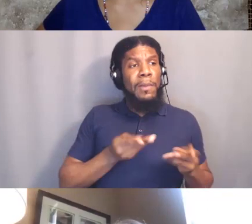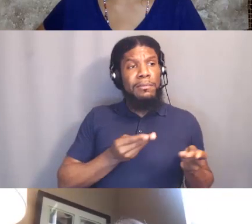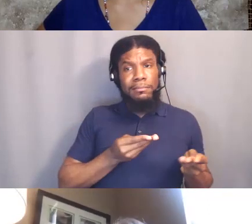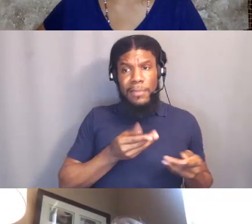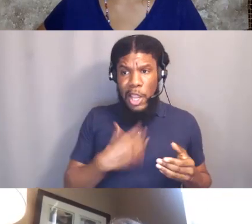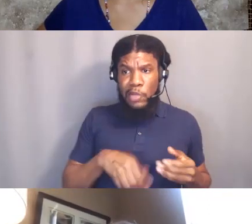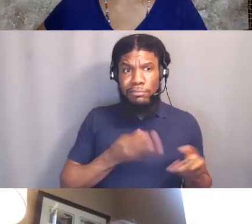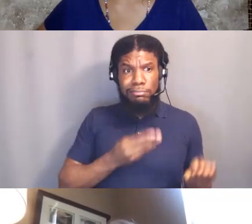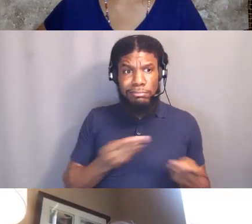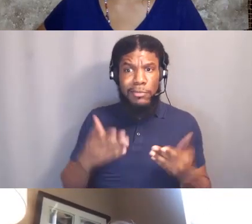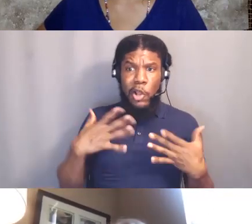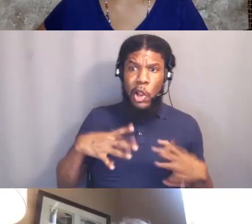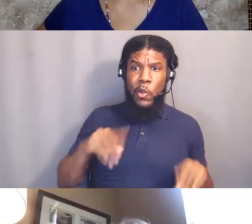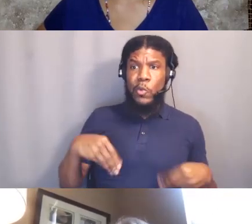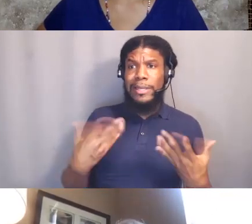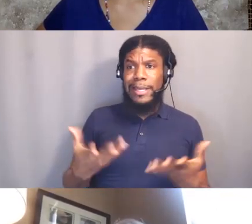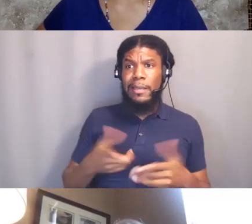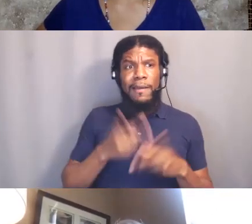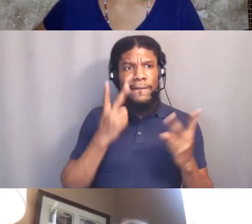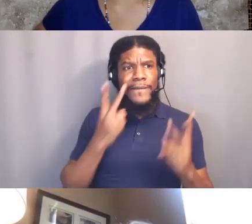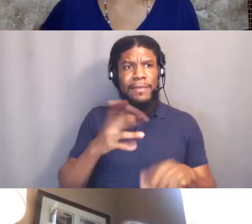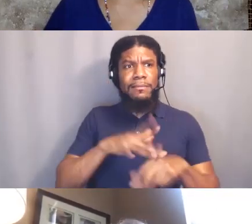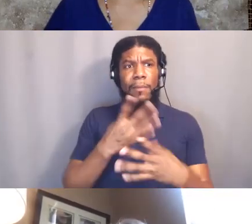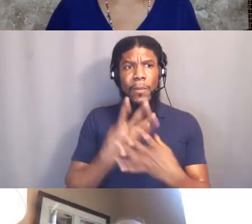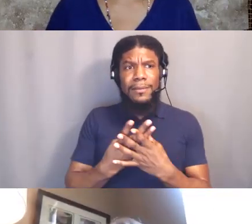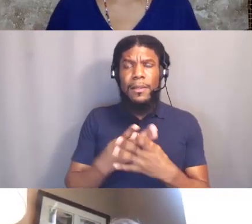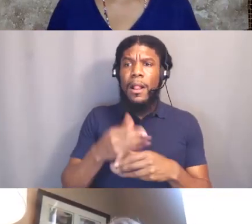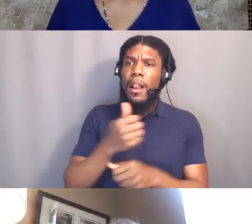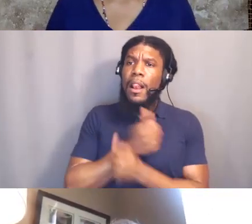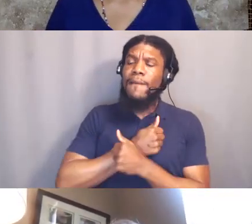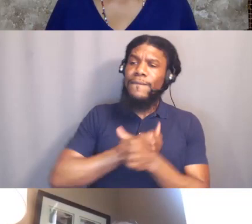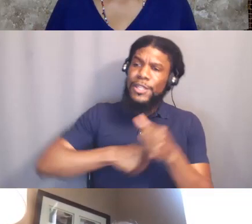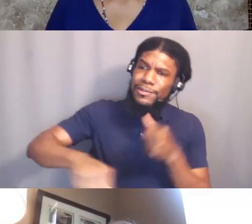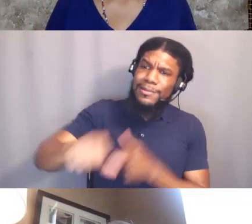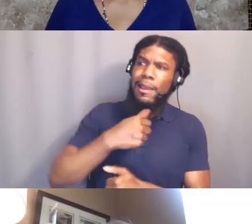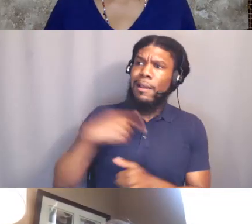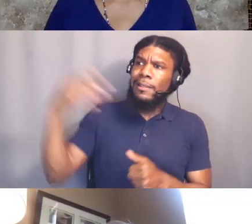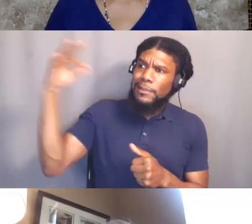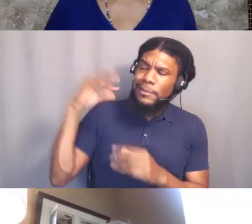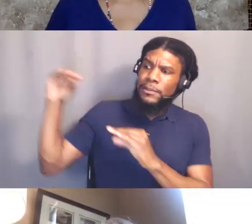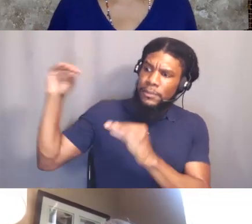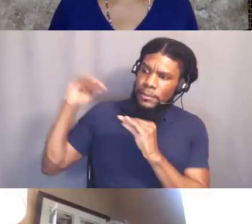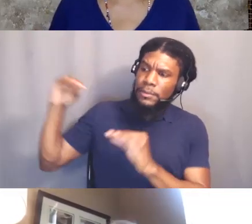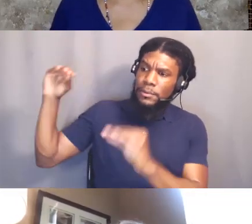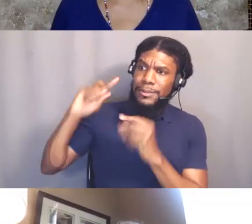that type of thing, love one another. Every one of our great religions, every one of them,